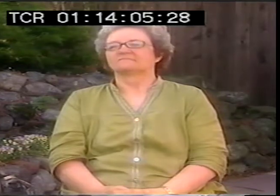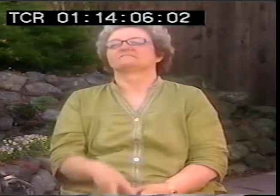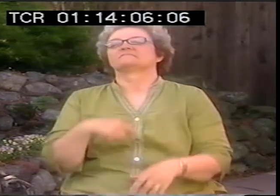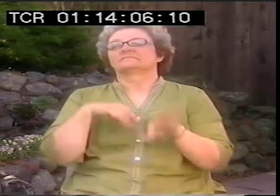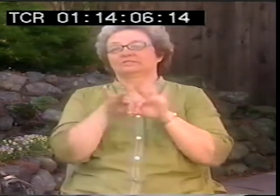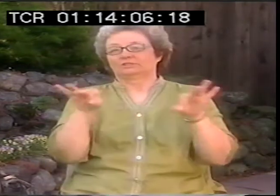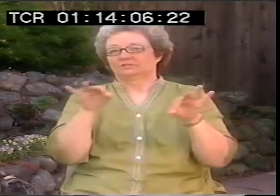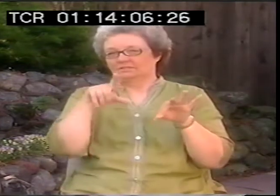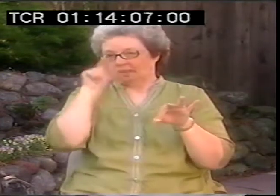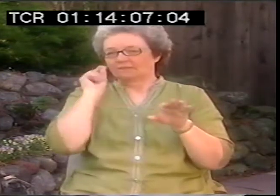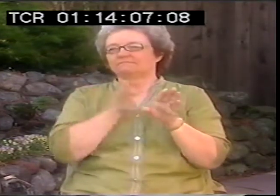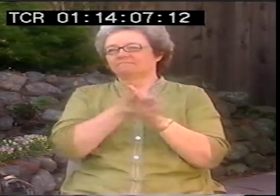I think I always have been.